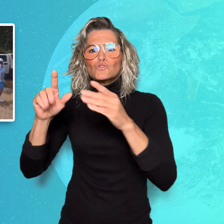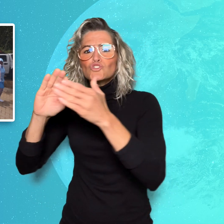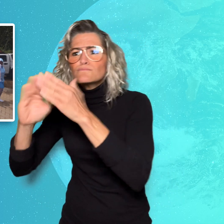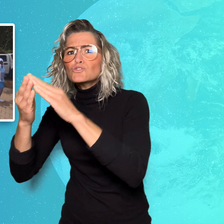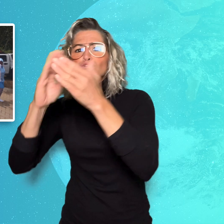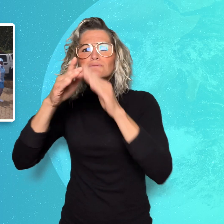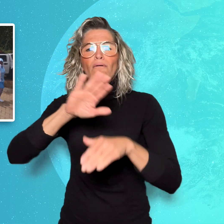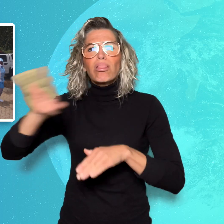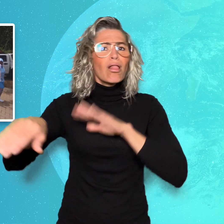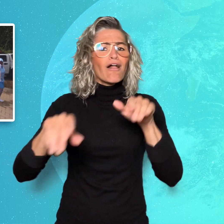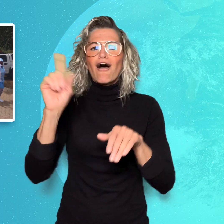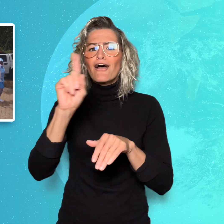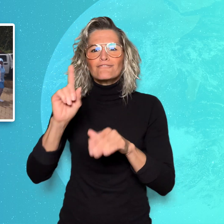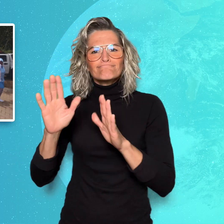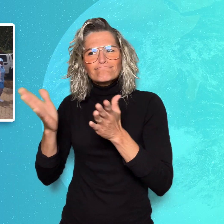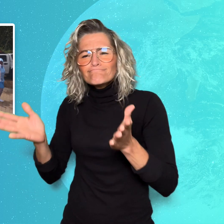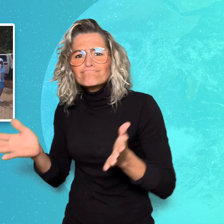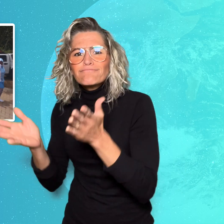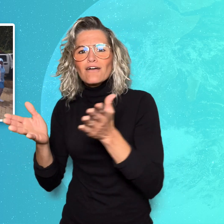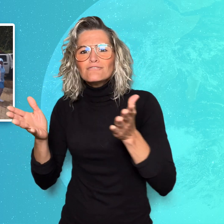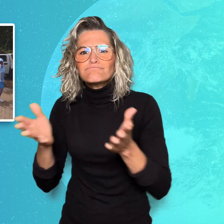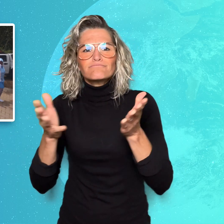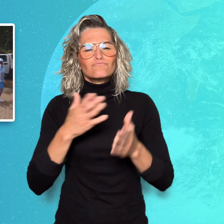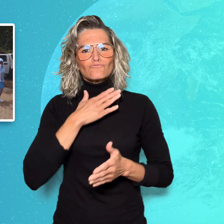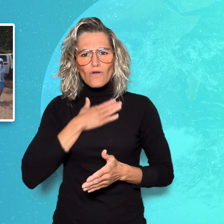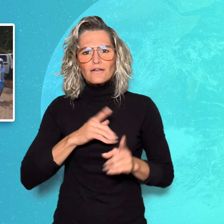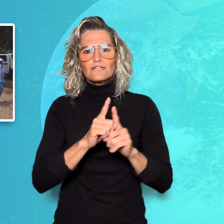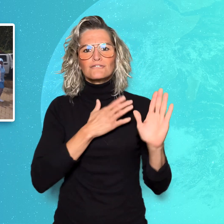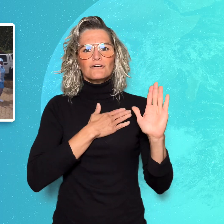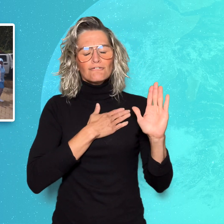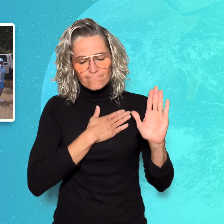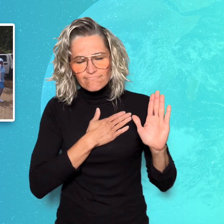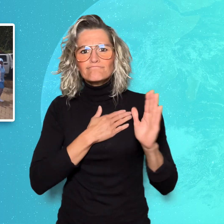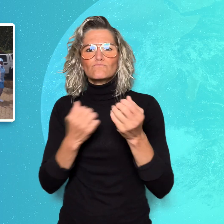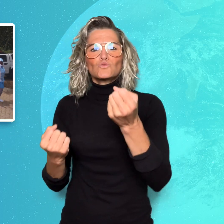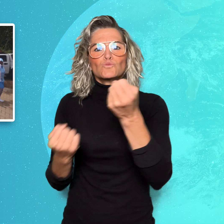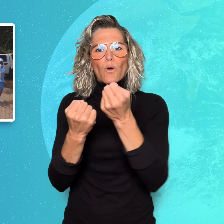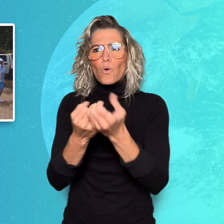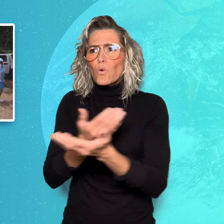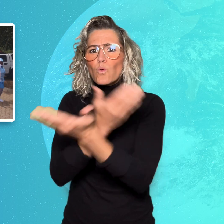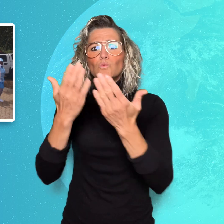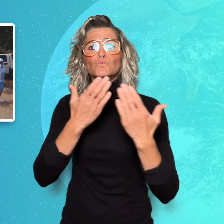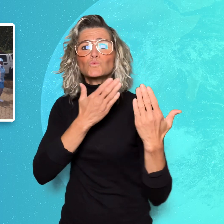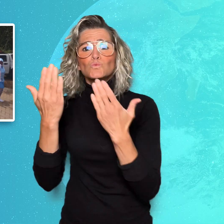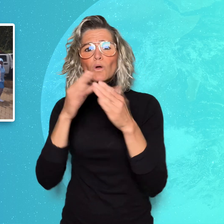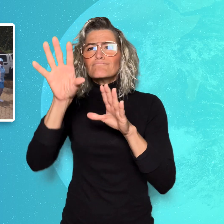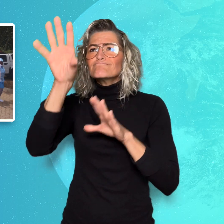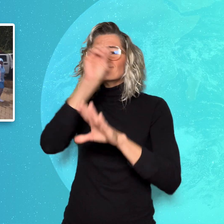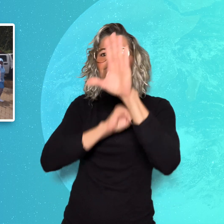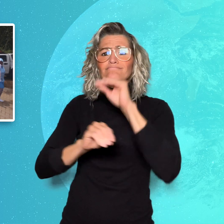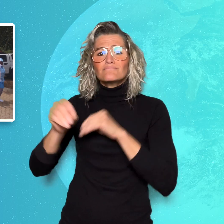to supporting students and children busy